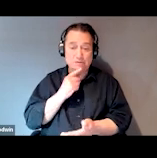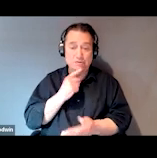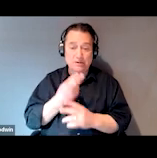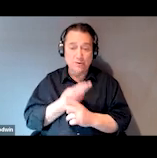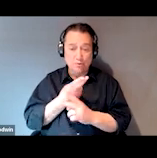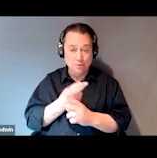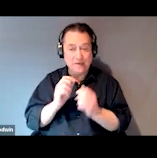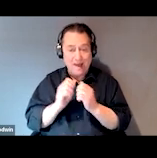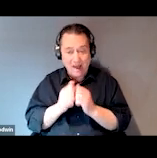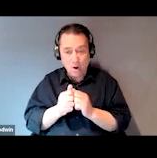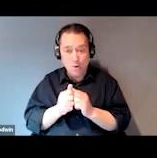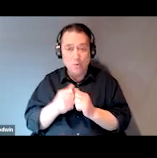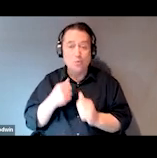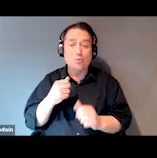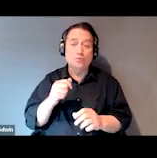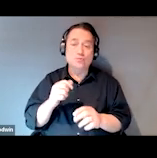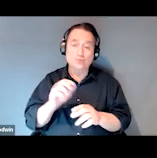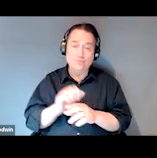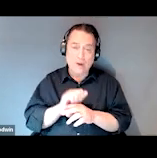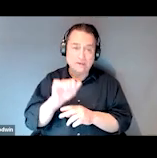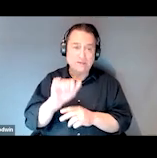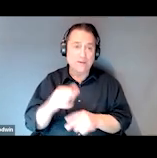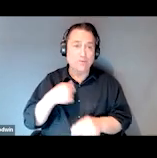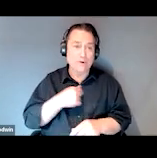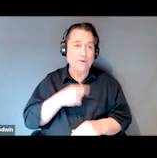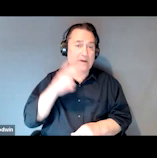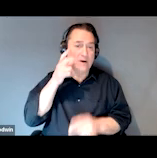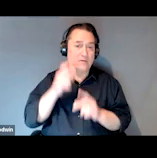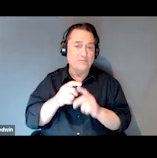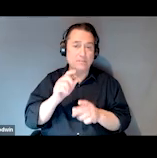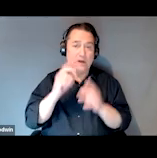we'll hear from SOAR practitioners, a physician, social,